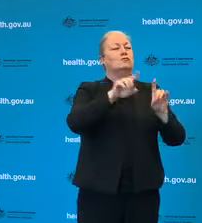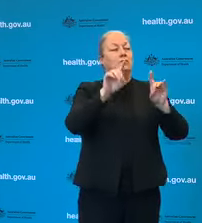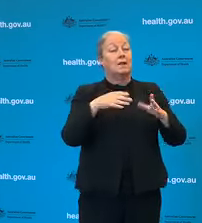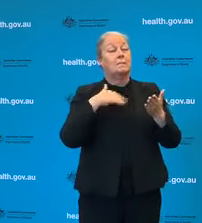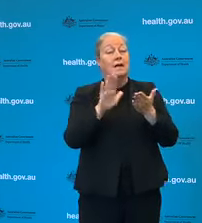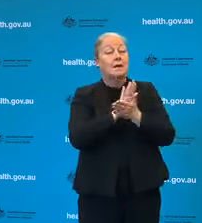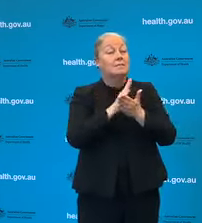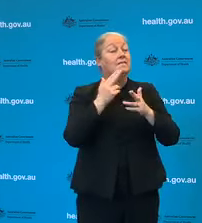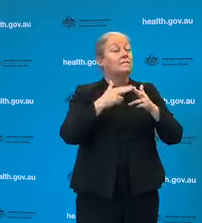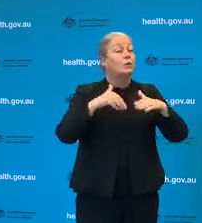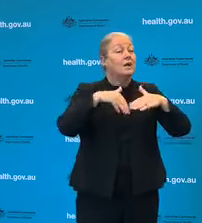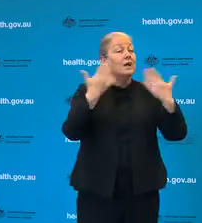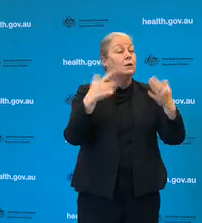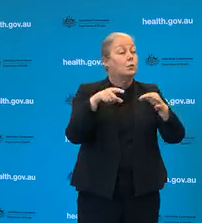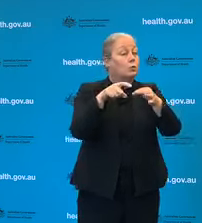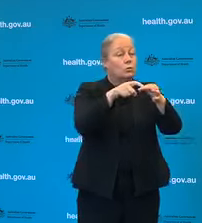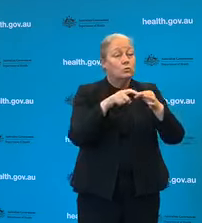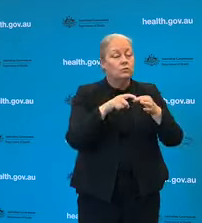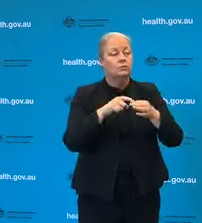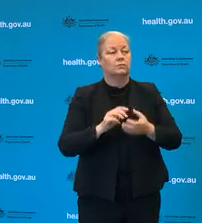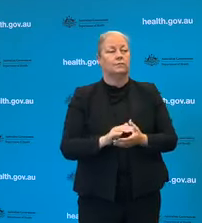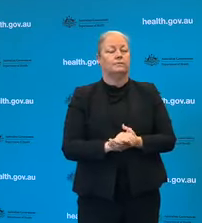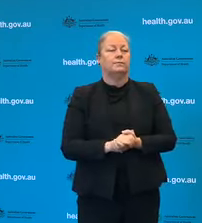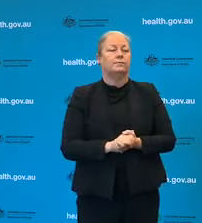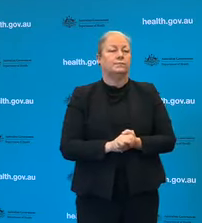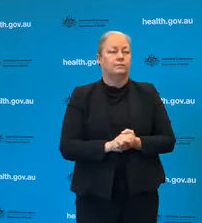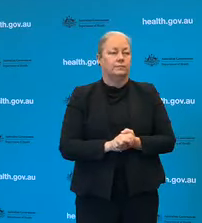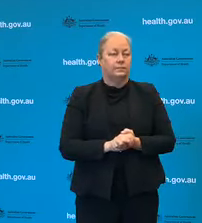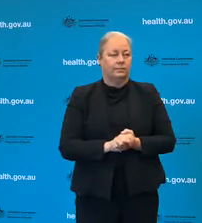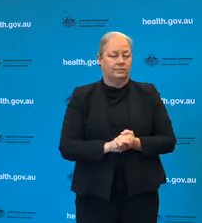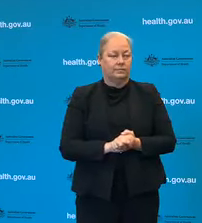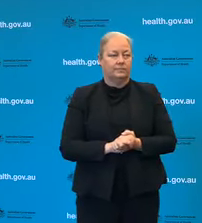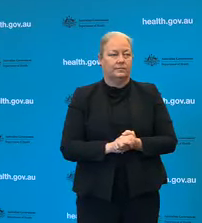Reporter: Just on federal lodgings, … a parliamentarian